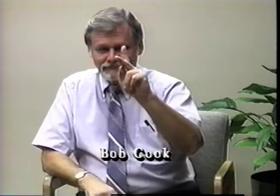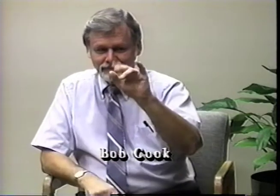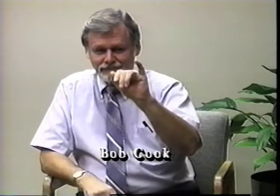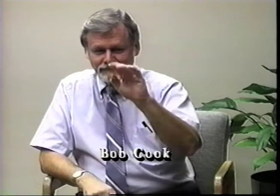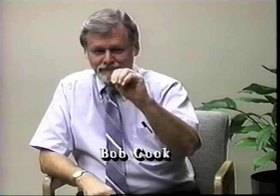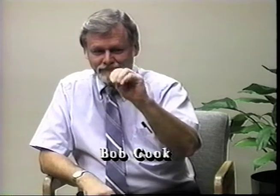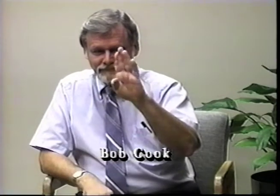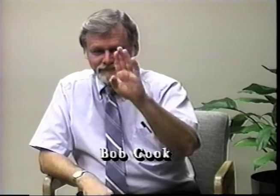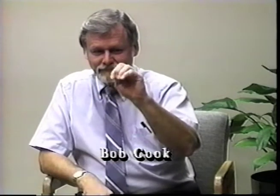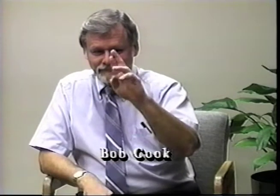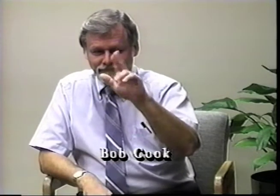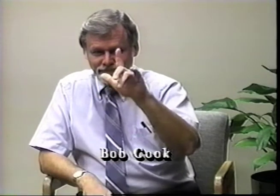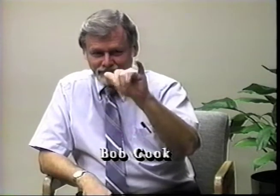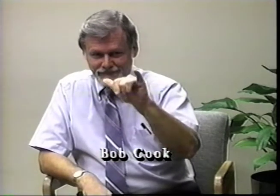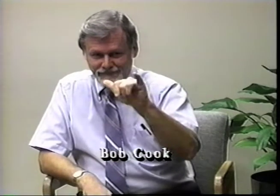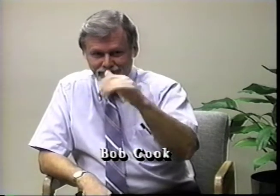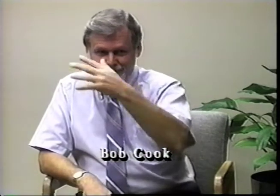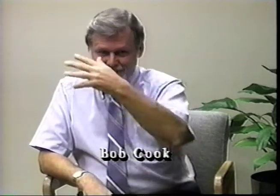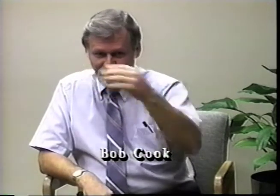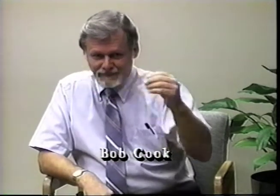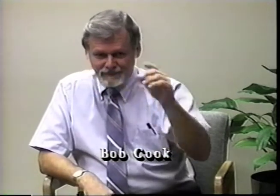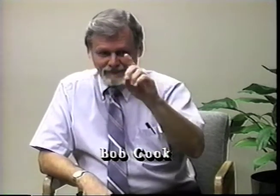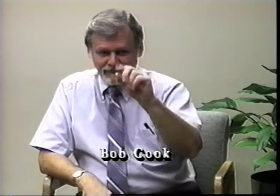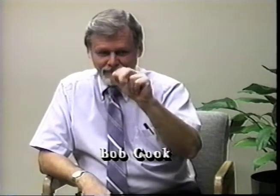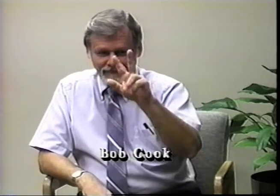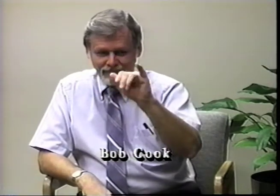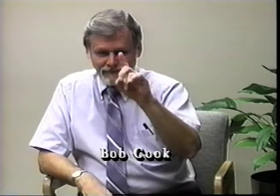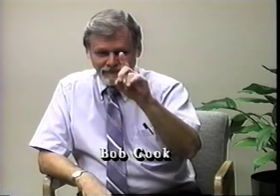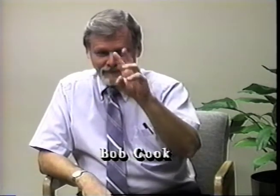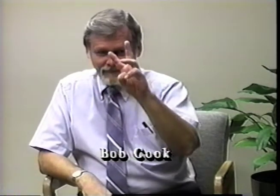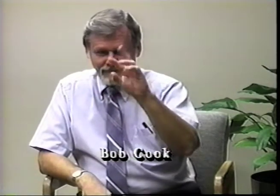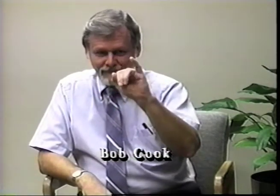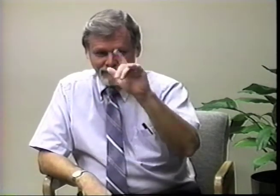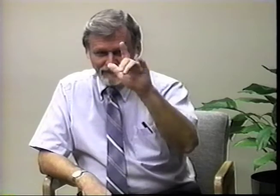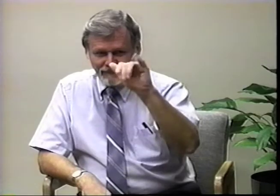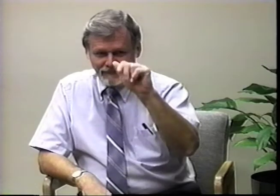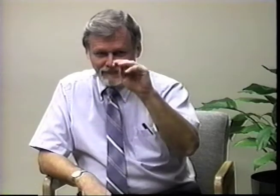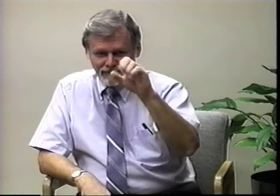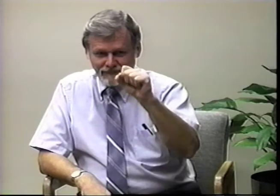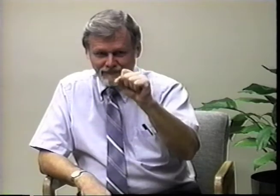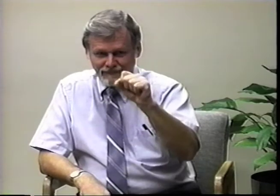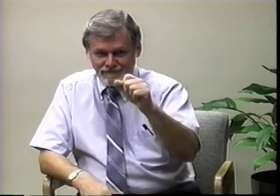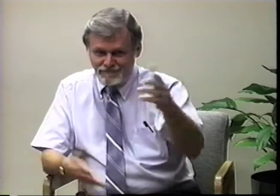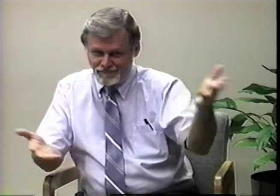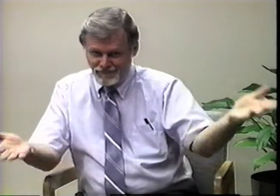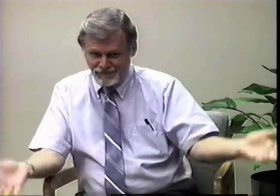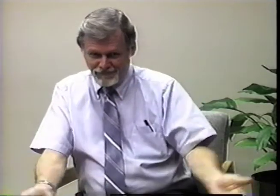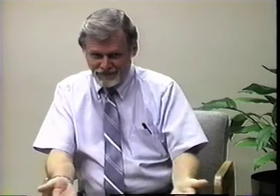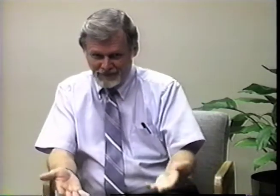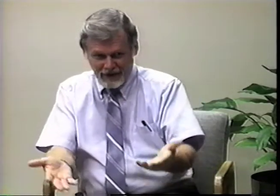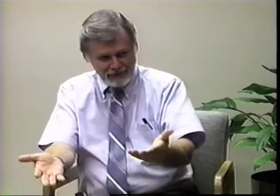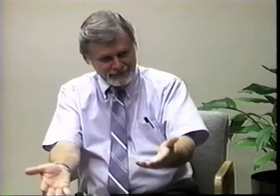Kimberly and David Williams.